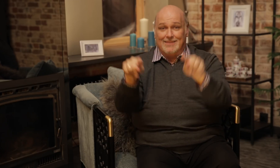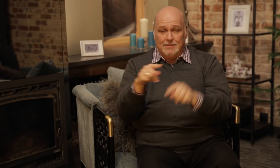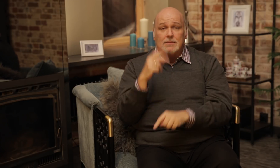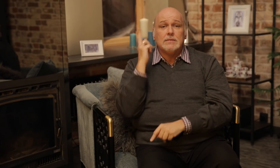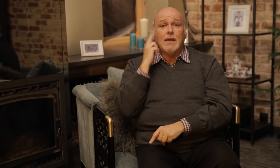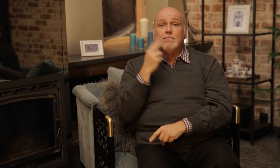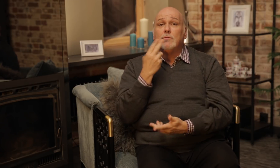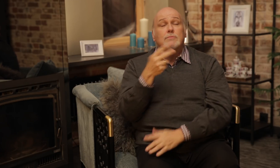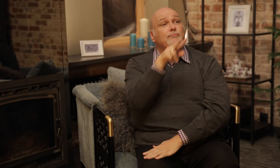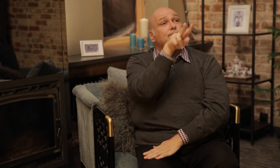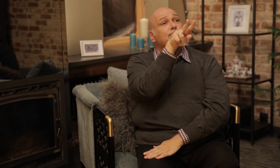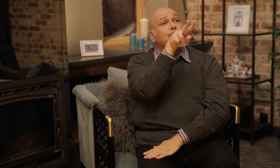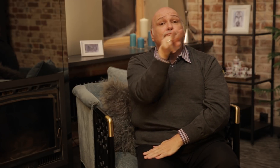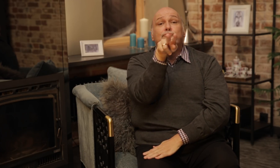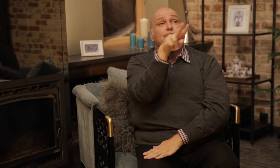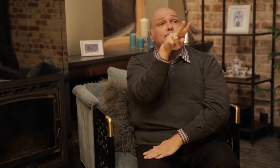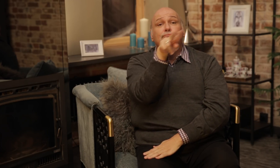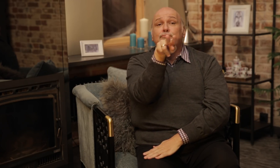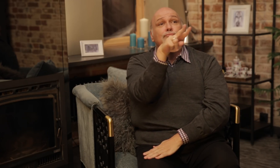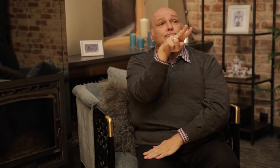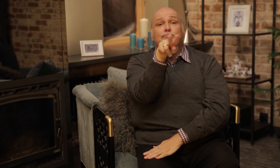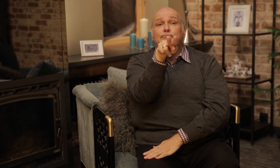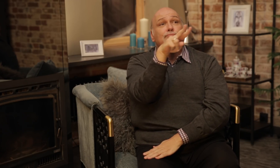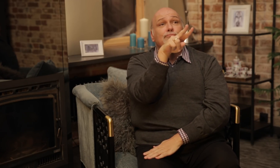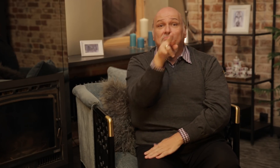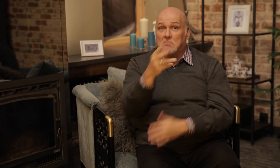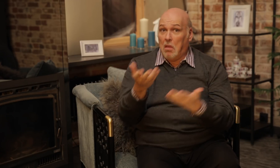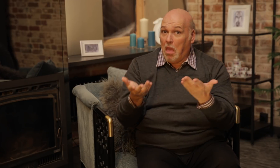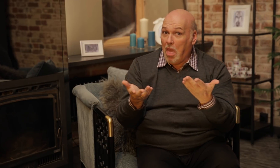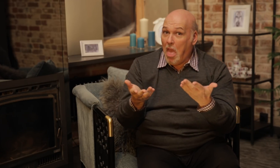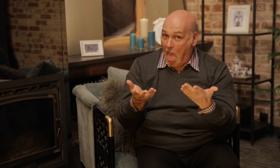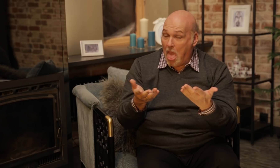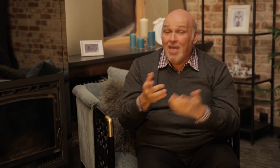With this set up, deaf people don't miss what the interpreter is saying or miss out seeing the sights.